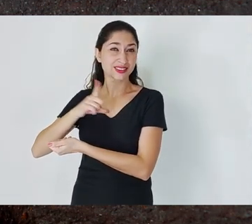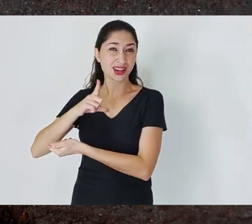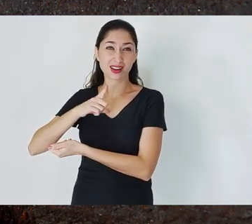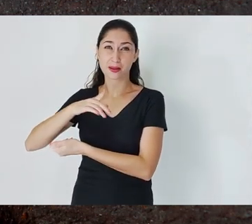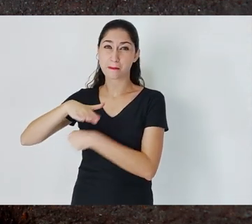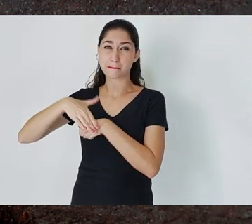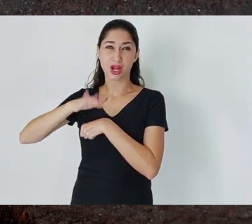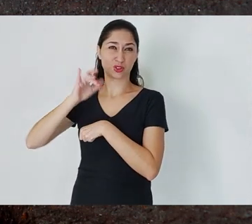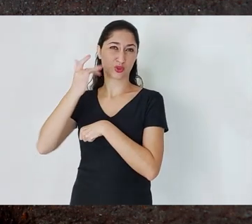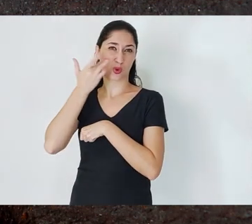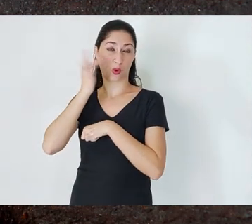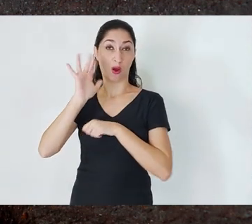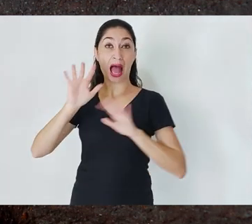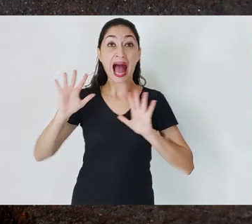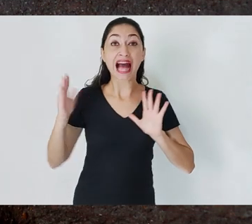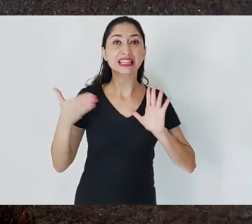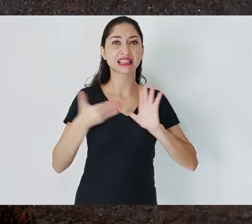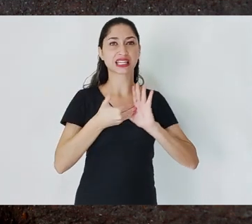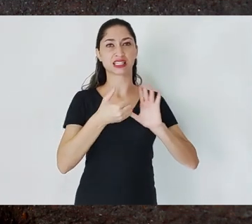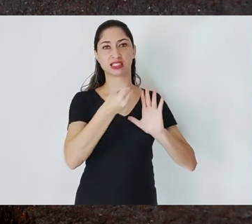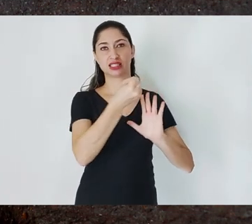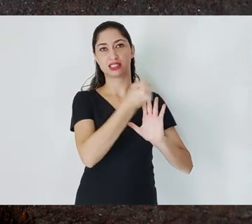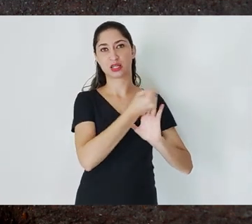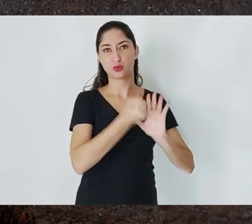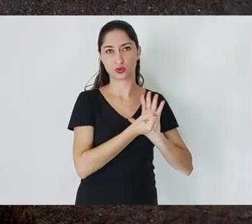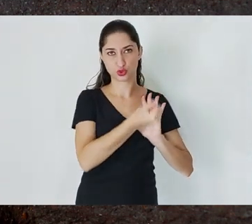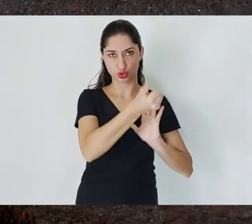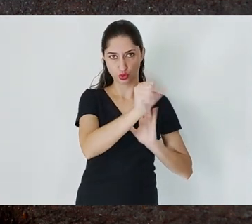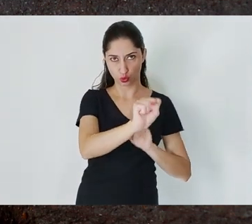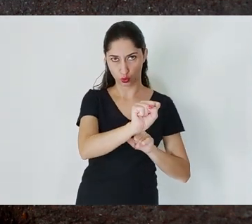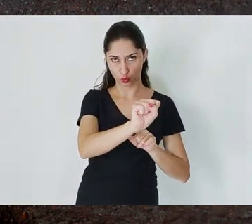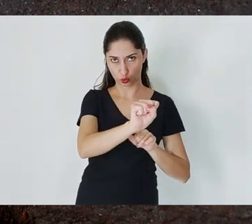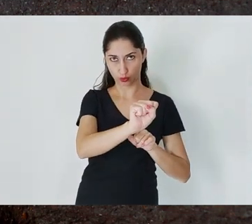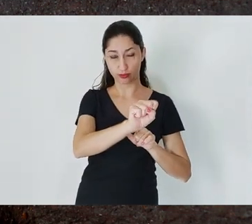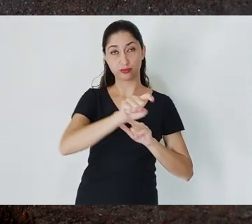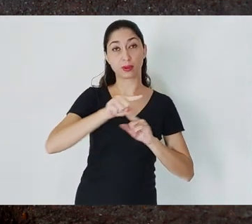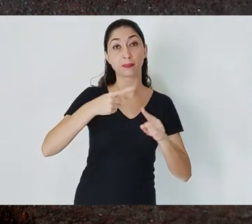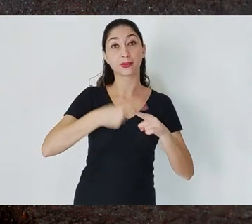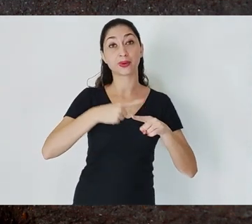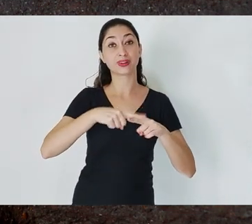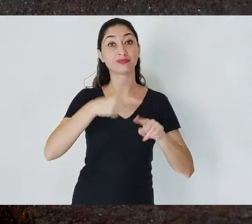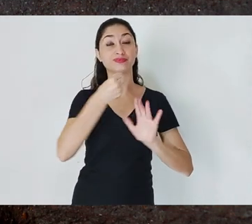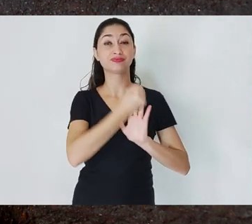until the 19th century. In the 19th century, this is no longer important, it is no longer relevant because,